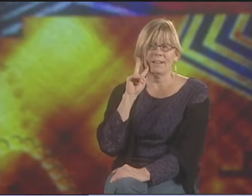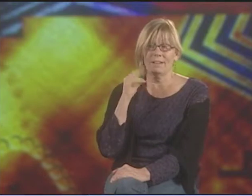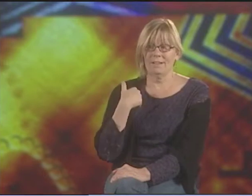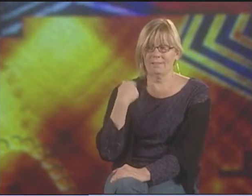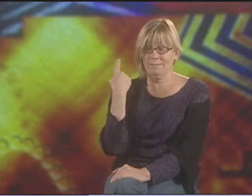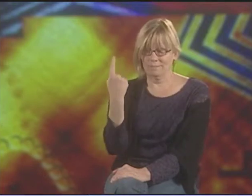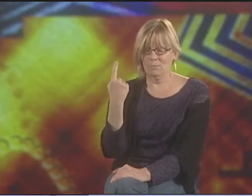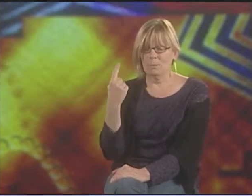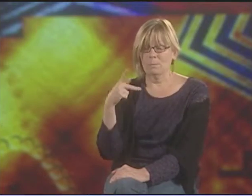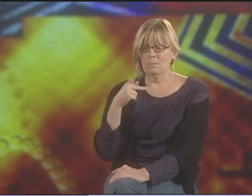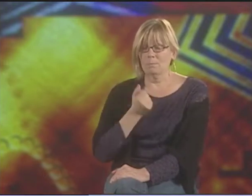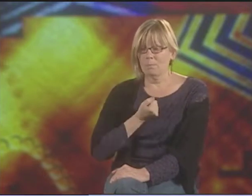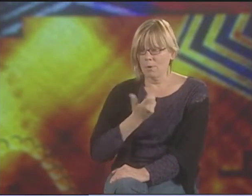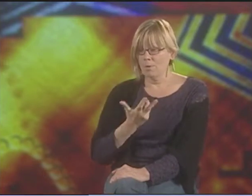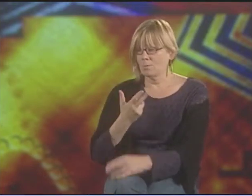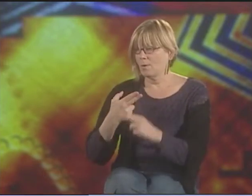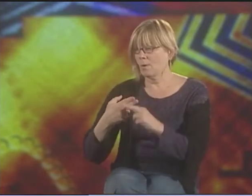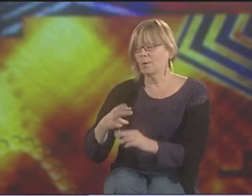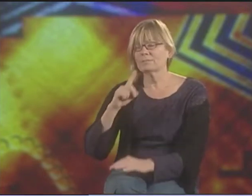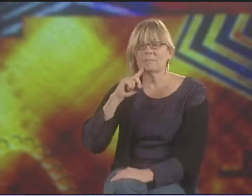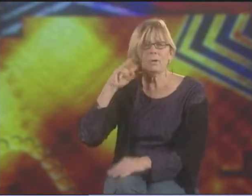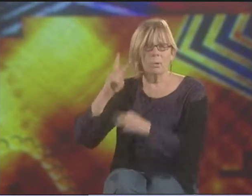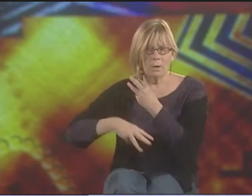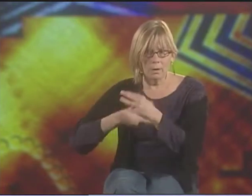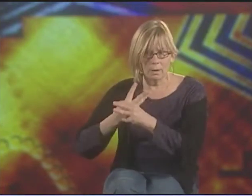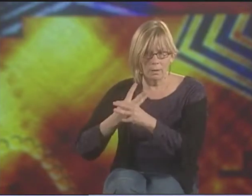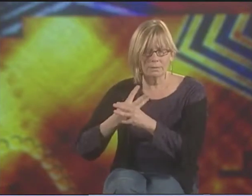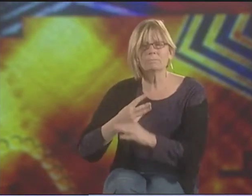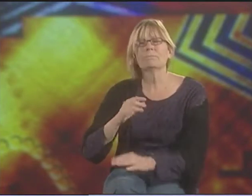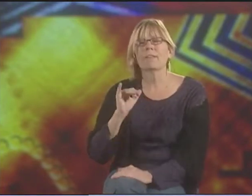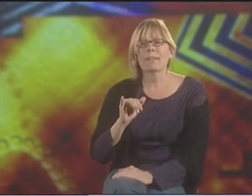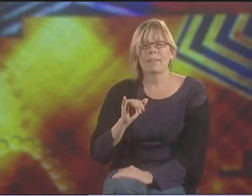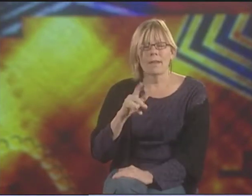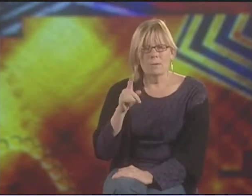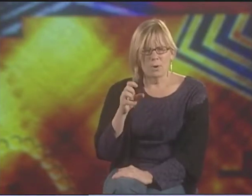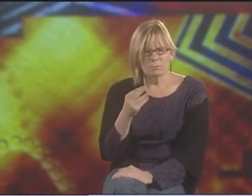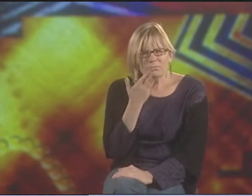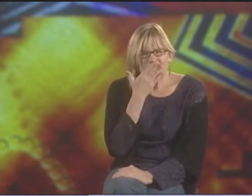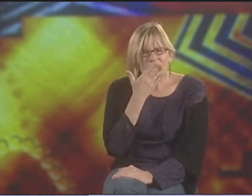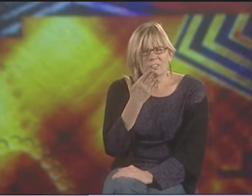CLAYTON VALLI HAS ONE POEM CALLED "DEAF WORLD,"